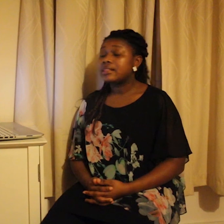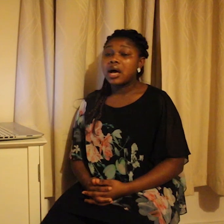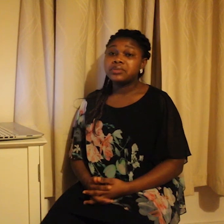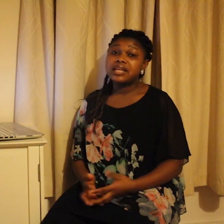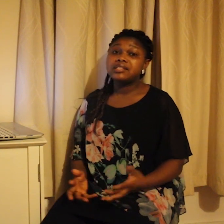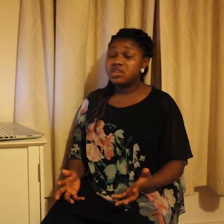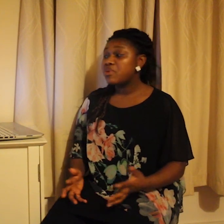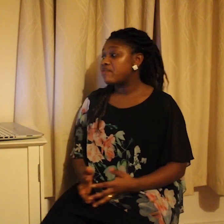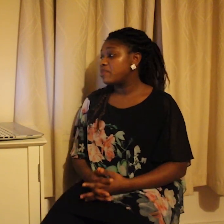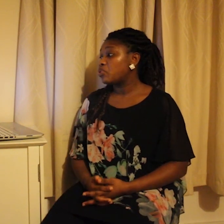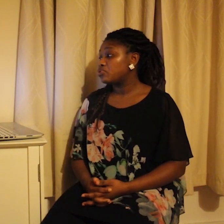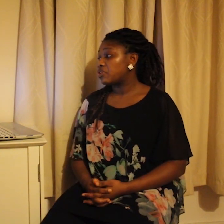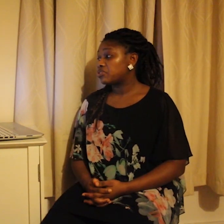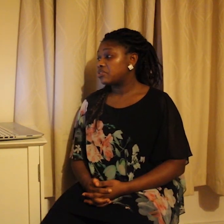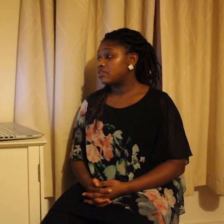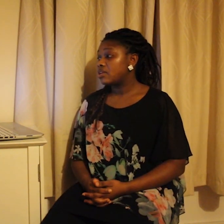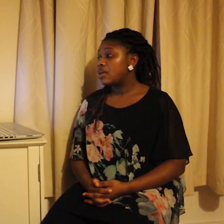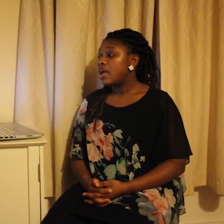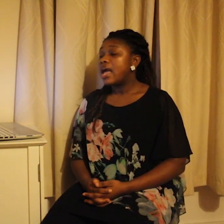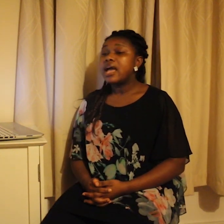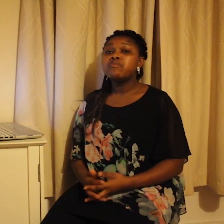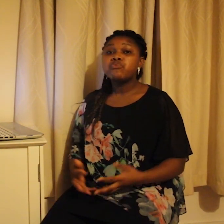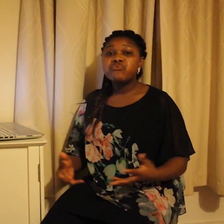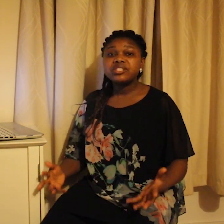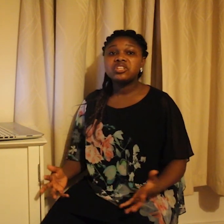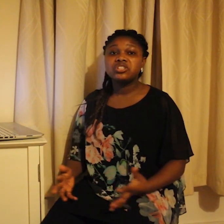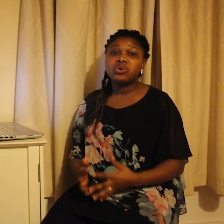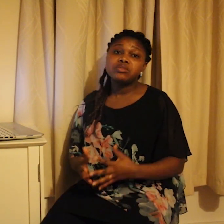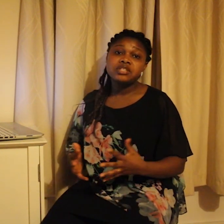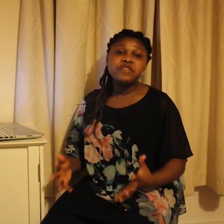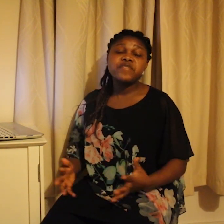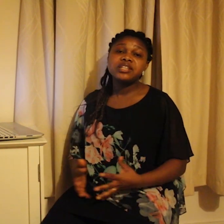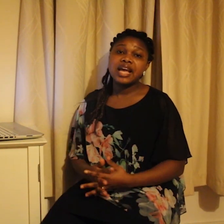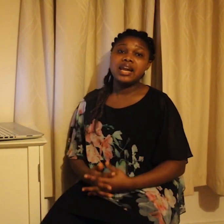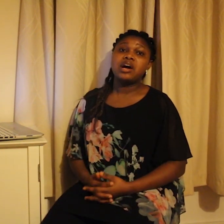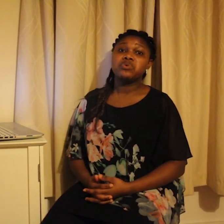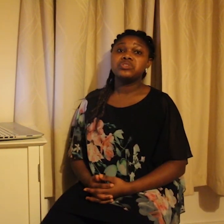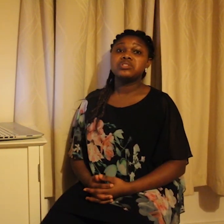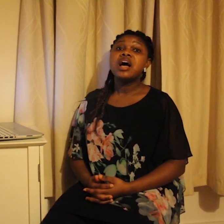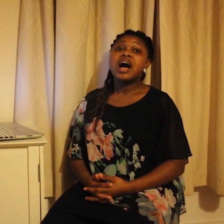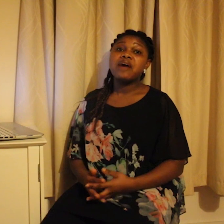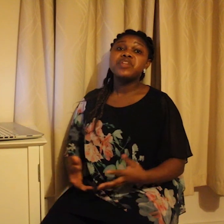nouns and serial verb constructions and researches on different signed languages have